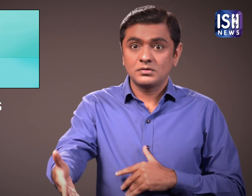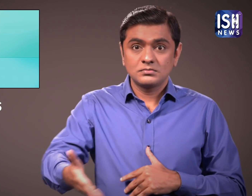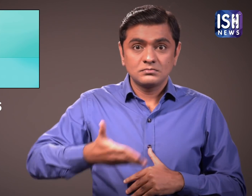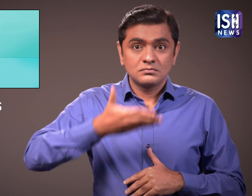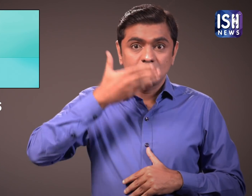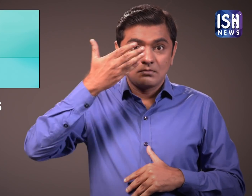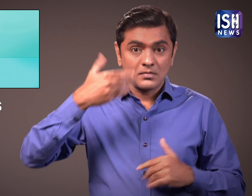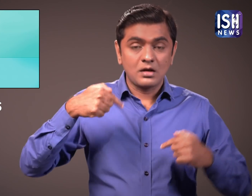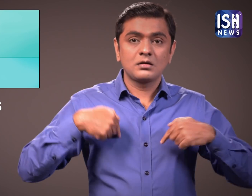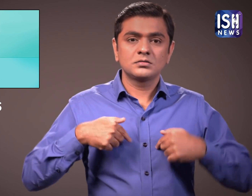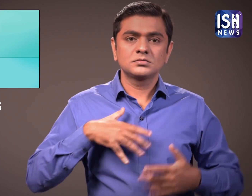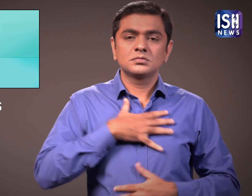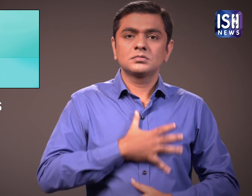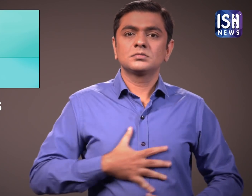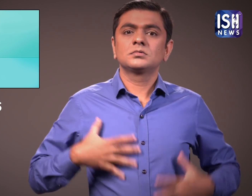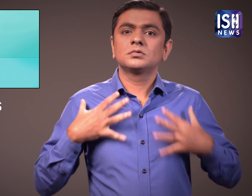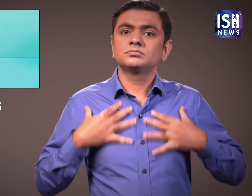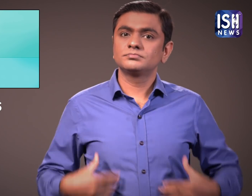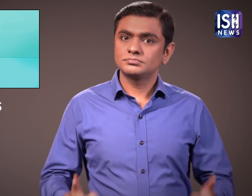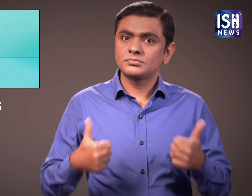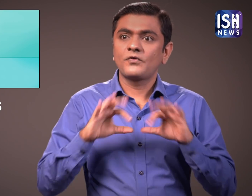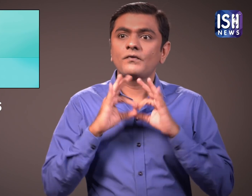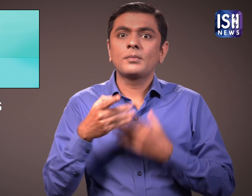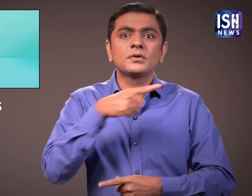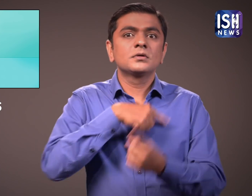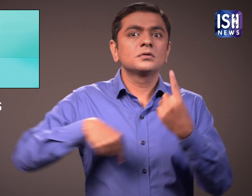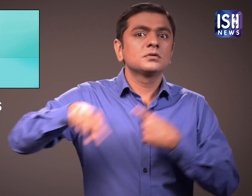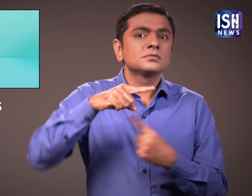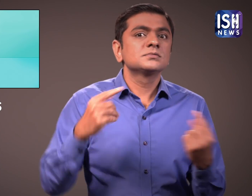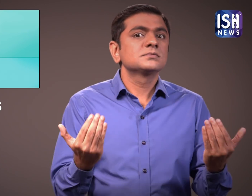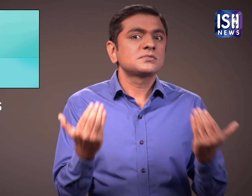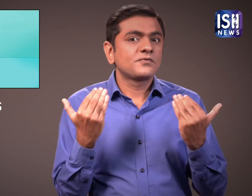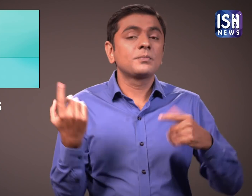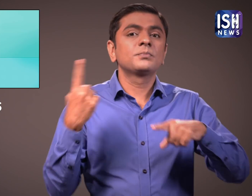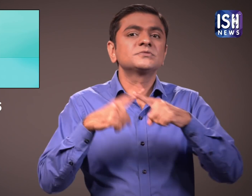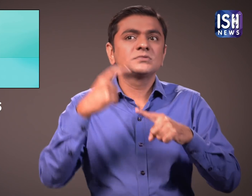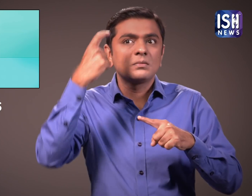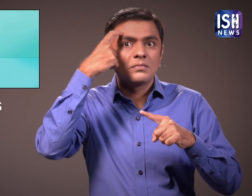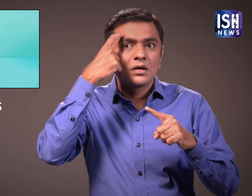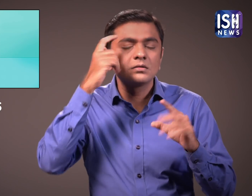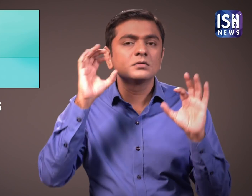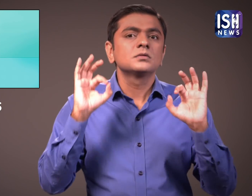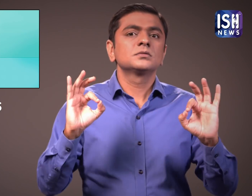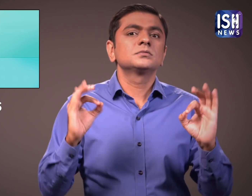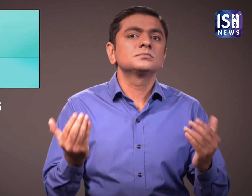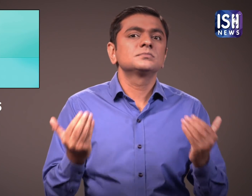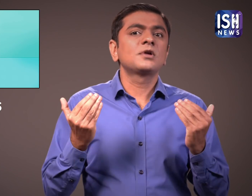Air purifiers will help our family stay safe physically and mentally.